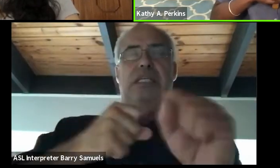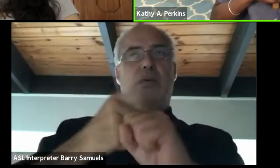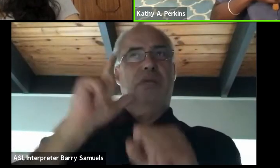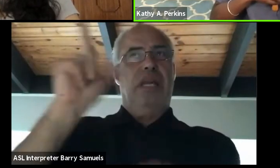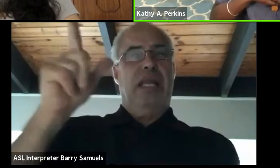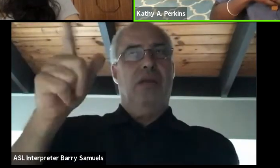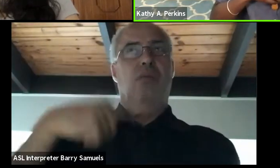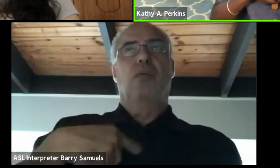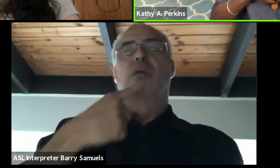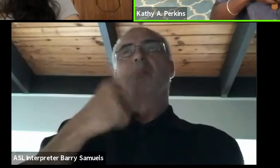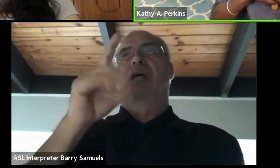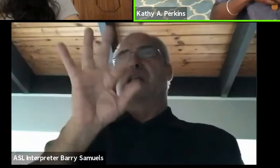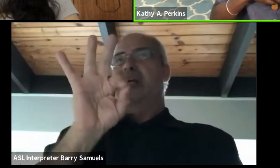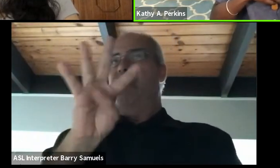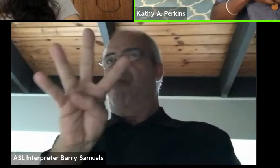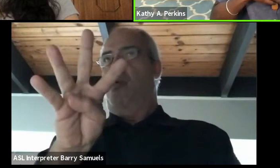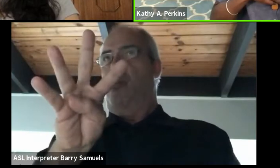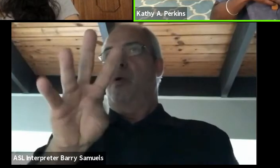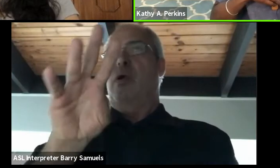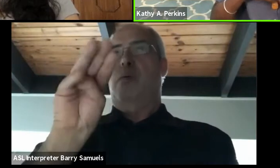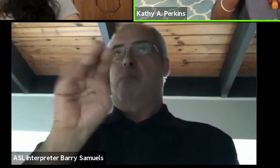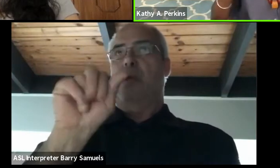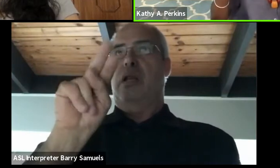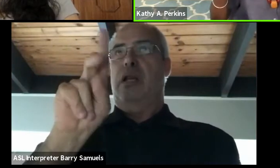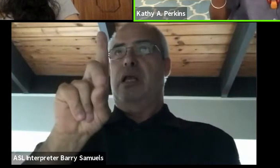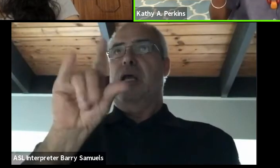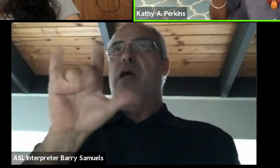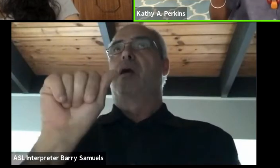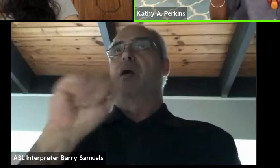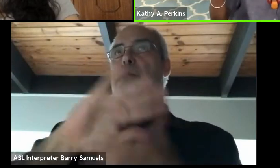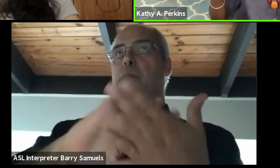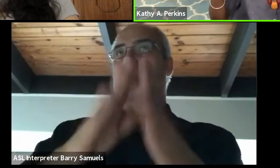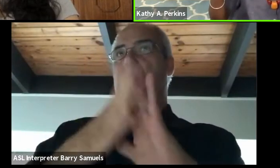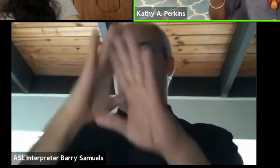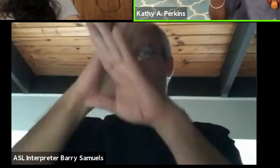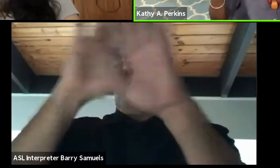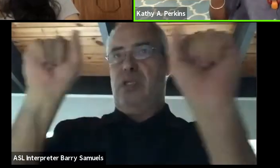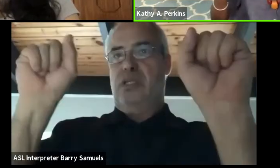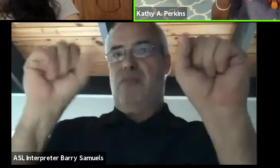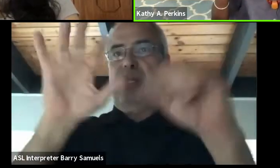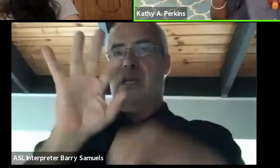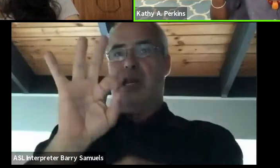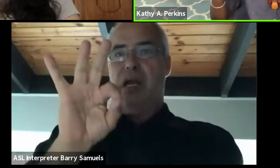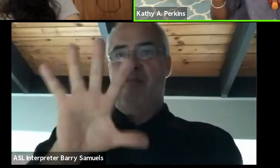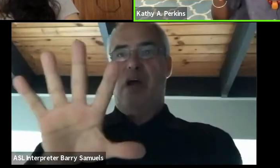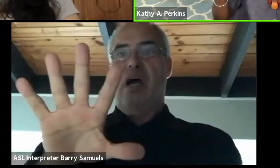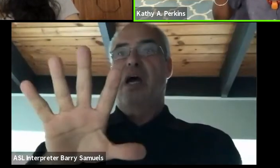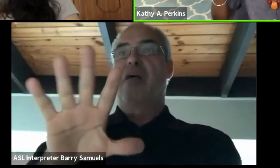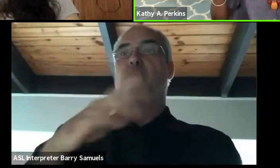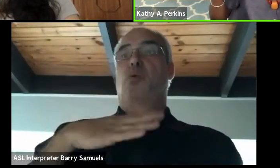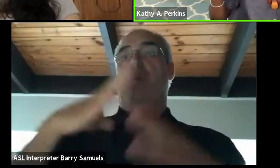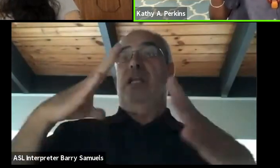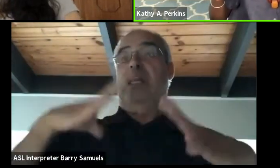well, '94, Mandela became president. '95, I was on leave. It was just really weird.